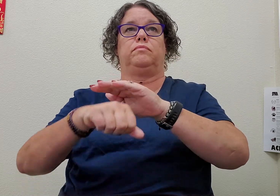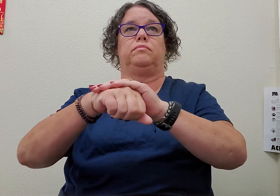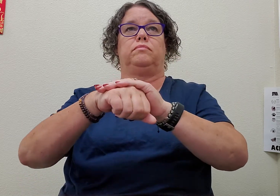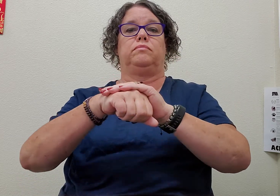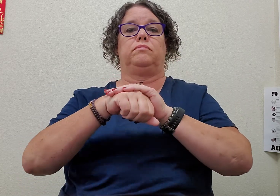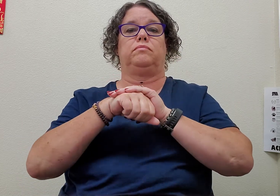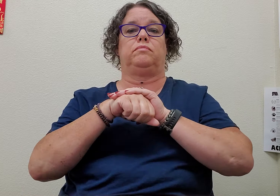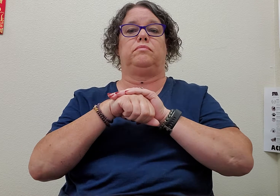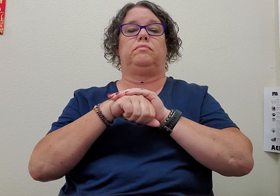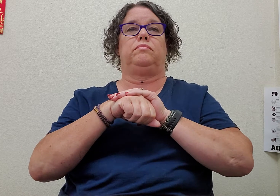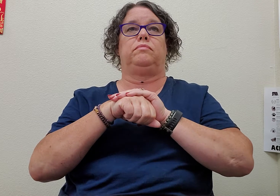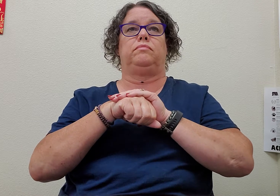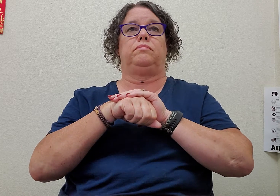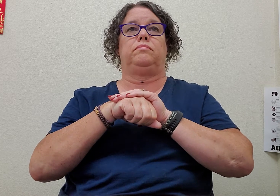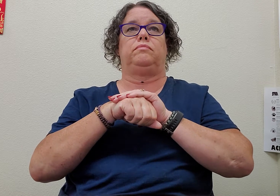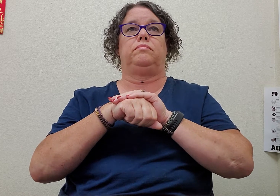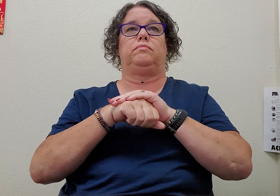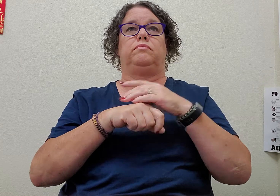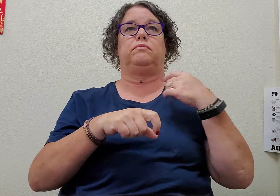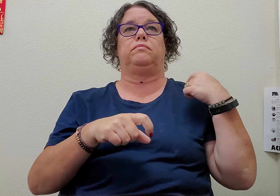English Spanish